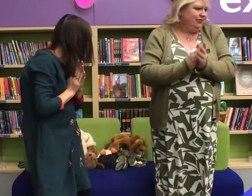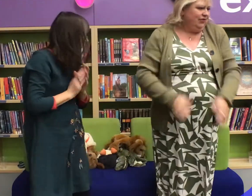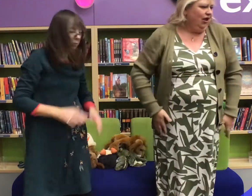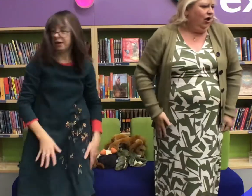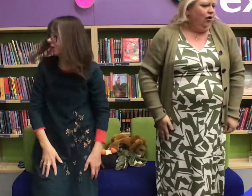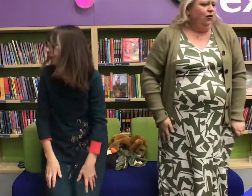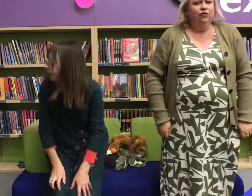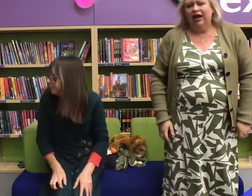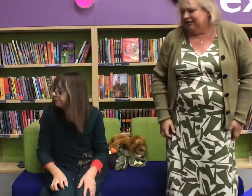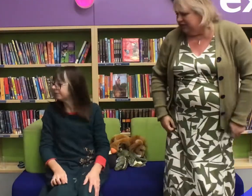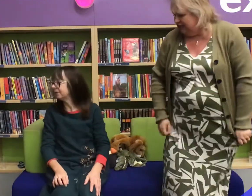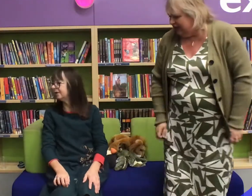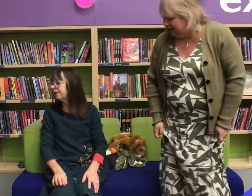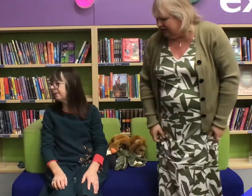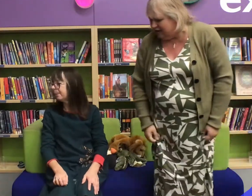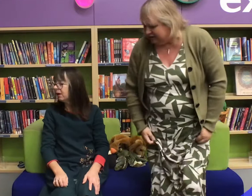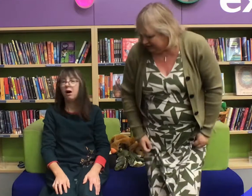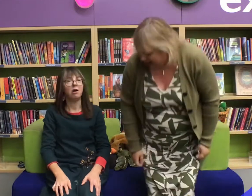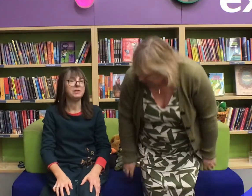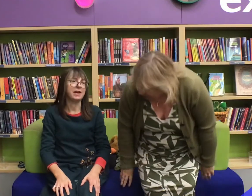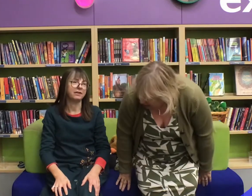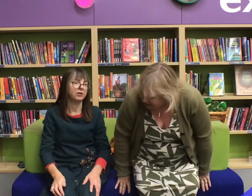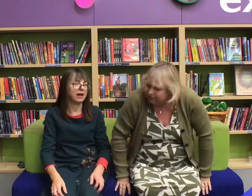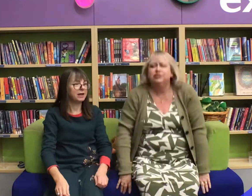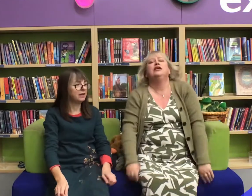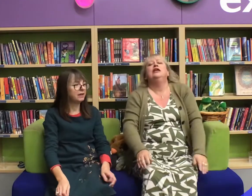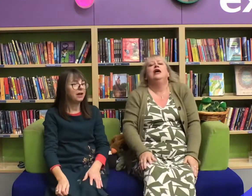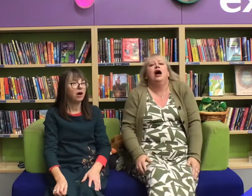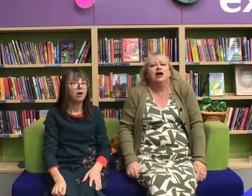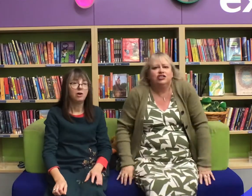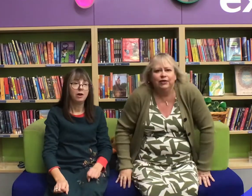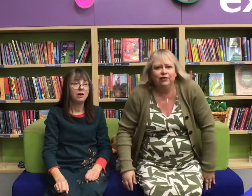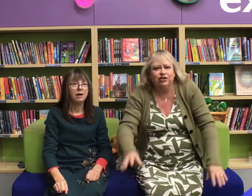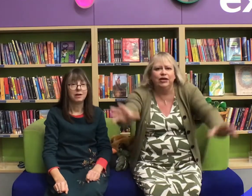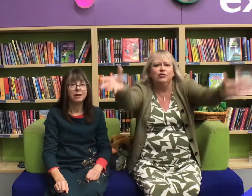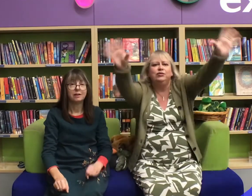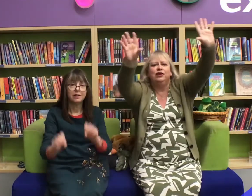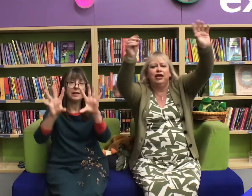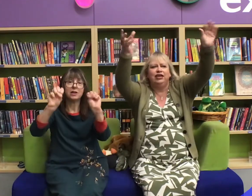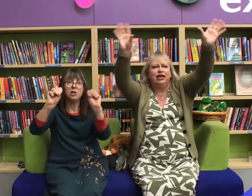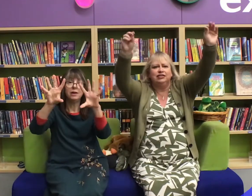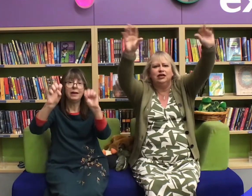Very good all right did you see those stars in there when we were in our saucer?